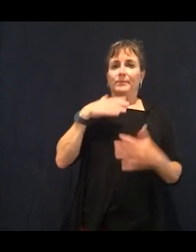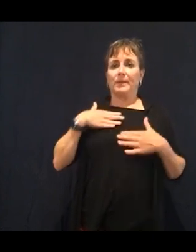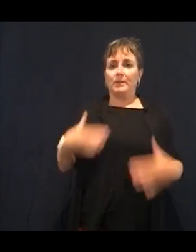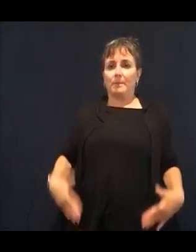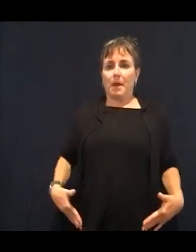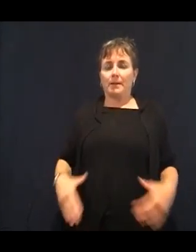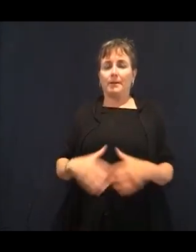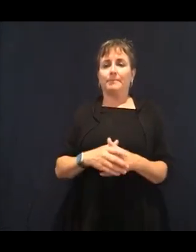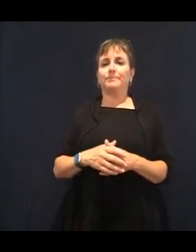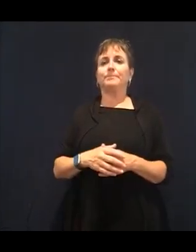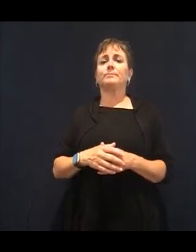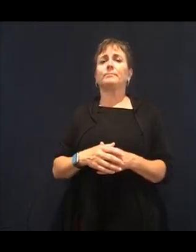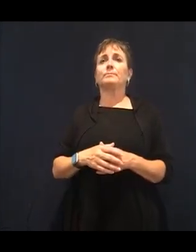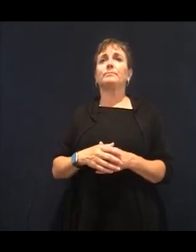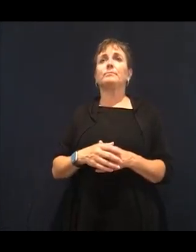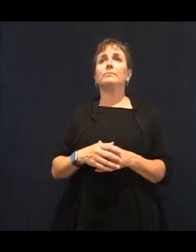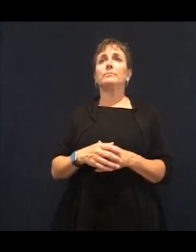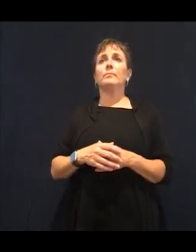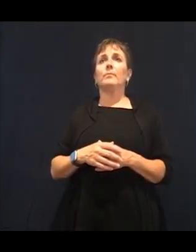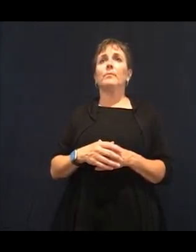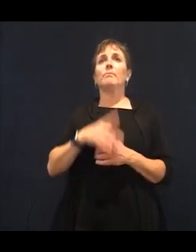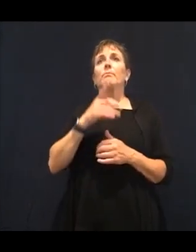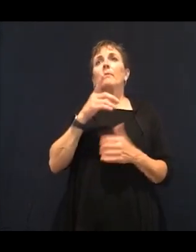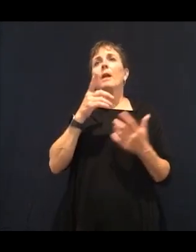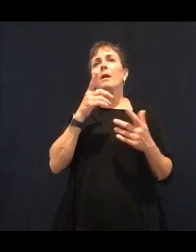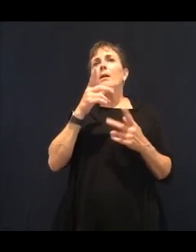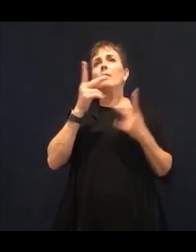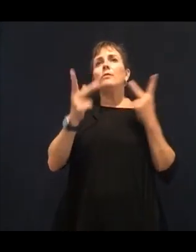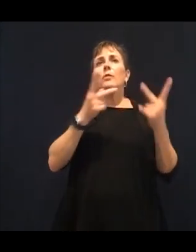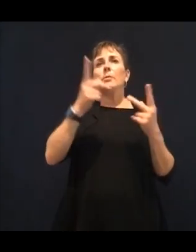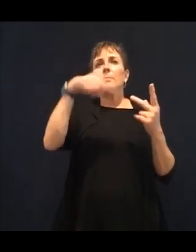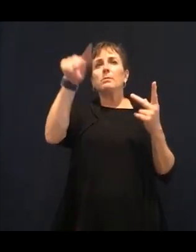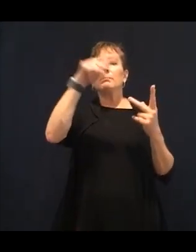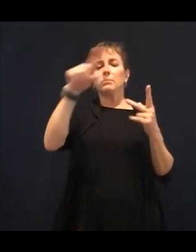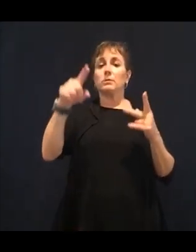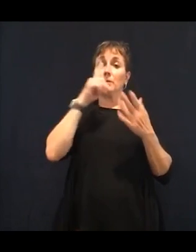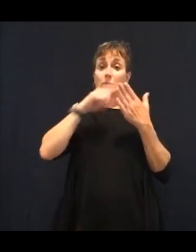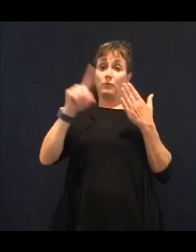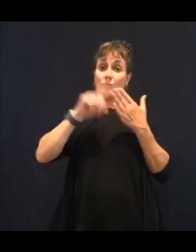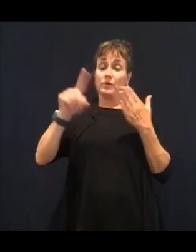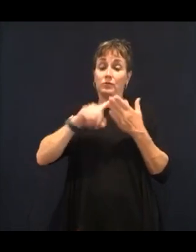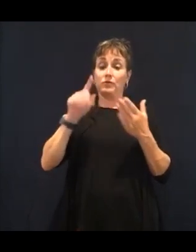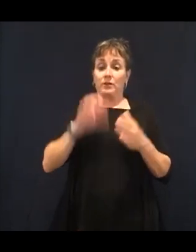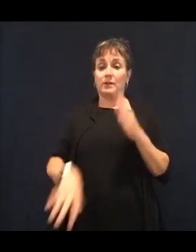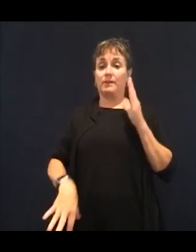mice and they say put white table sugar in one corner